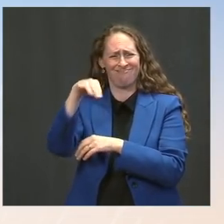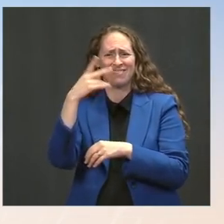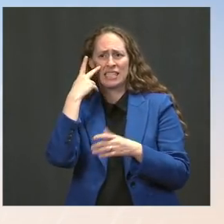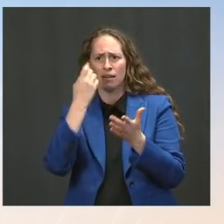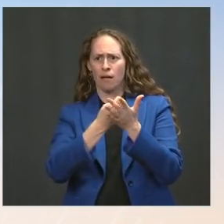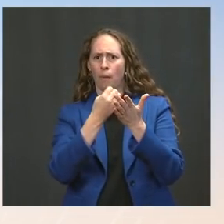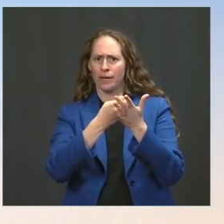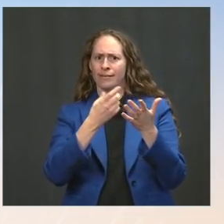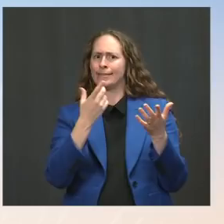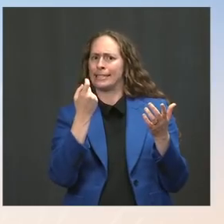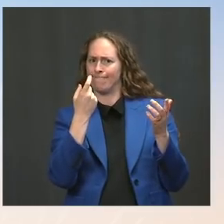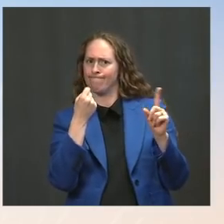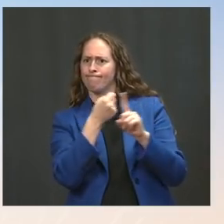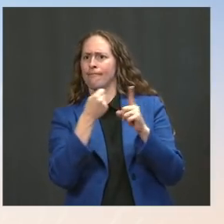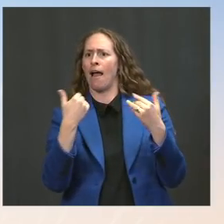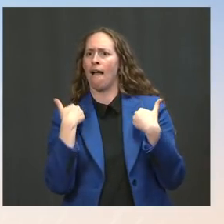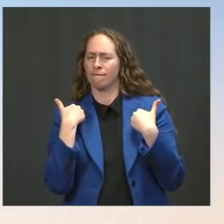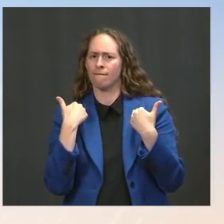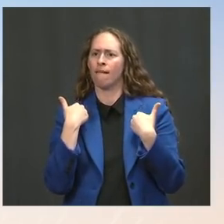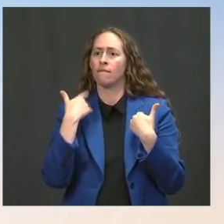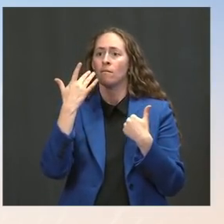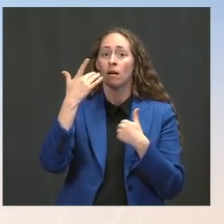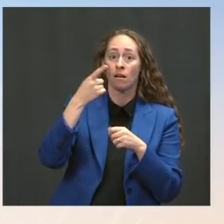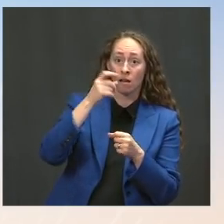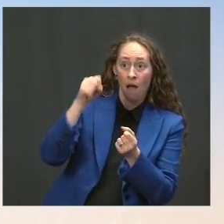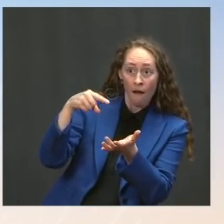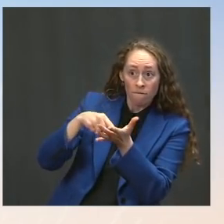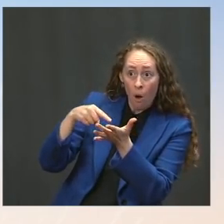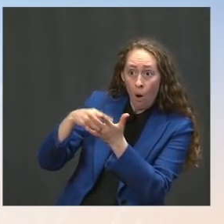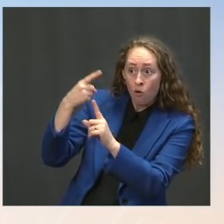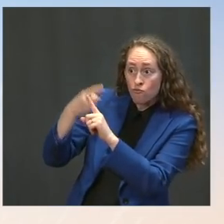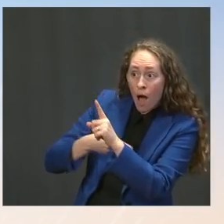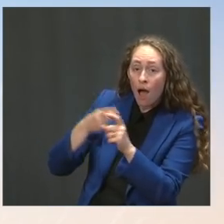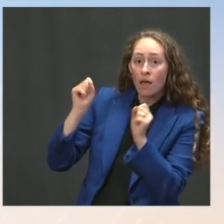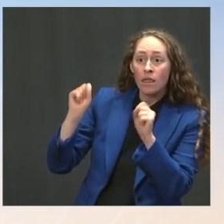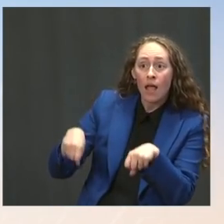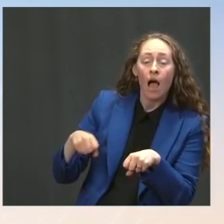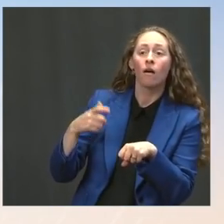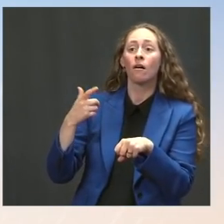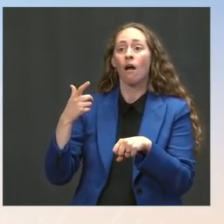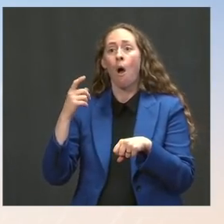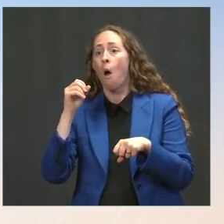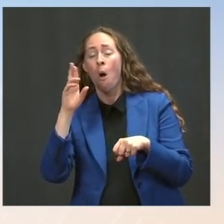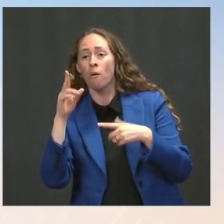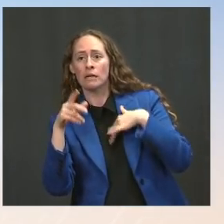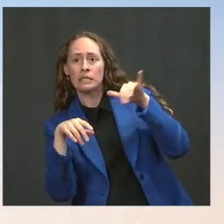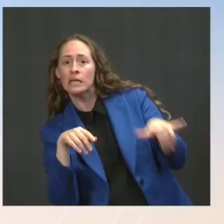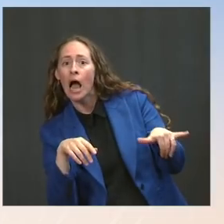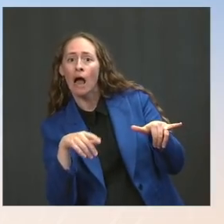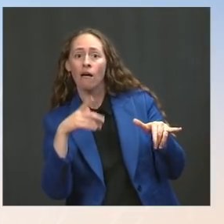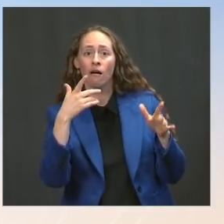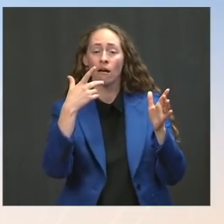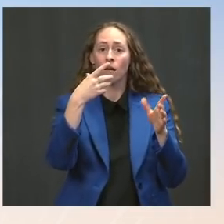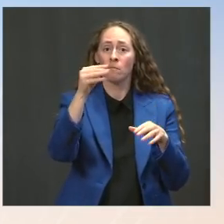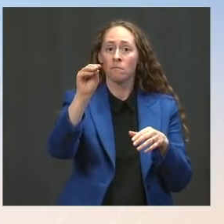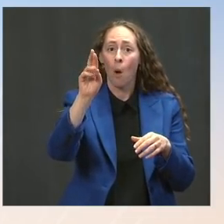in rental properties or in their homes. There are areas of continued implementation -- I think you're familiar with these, but I'll just note them --